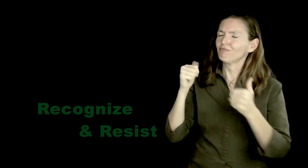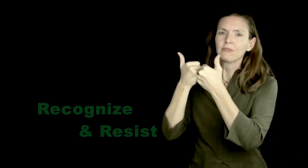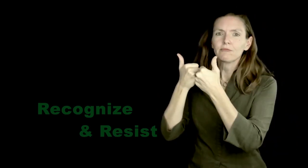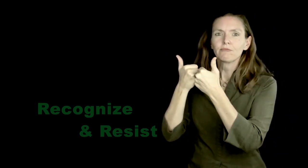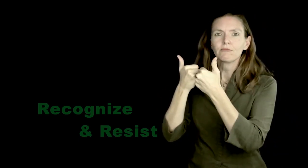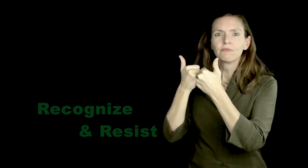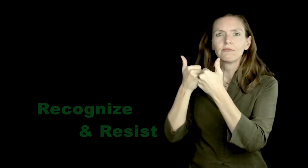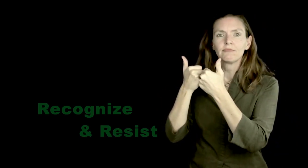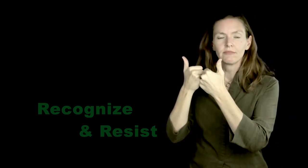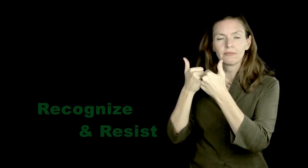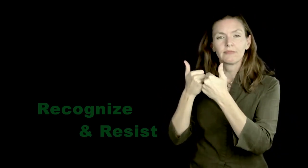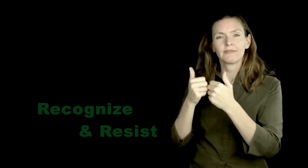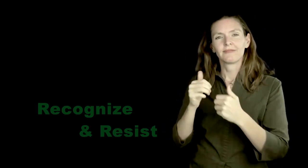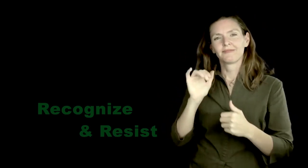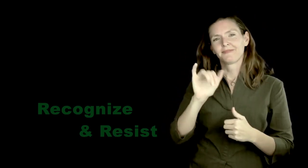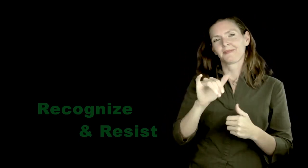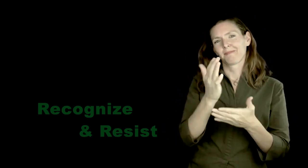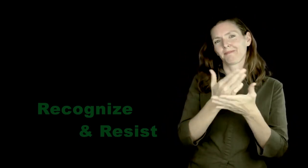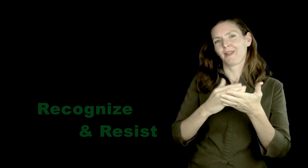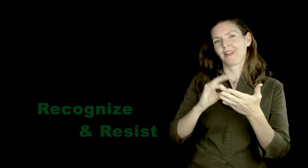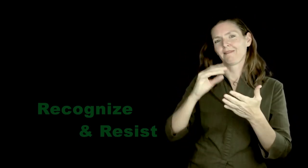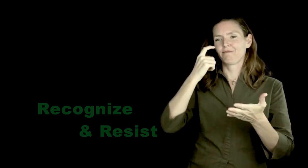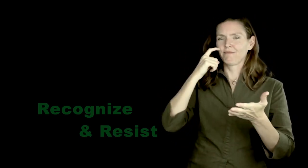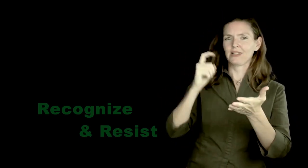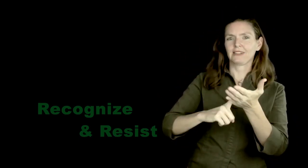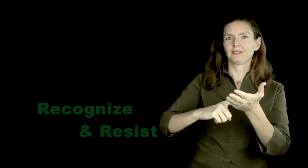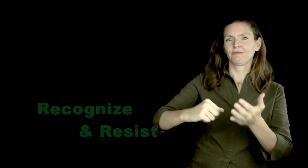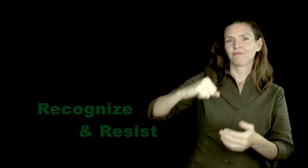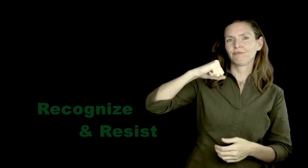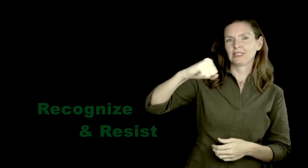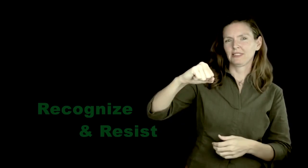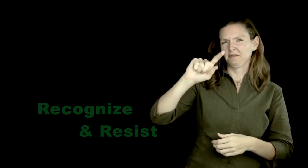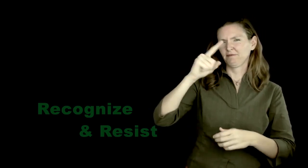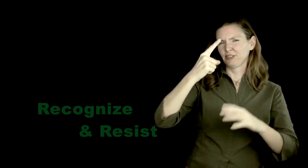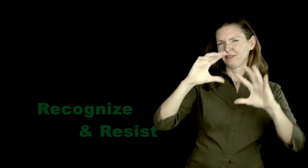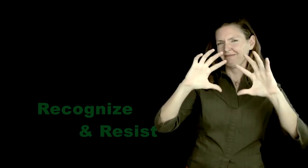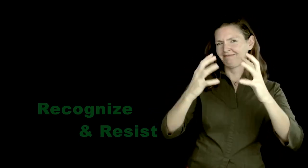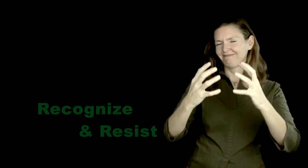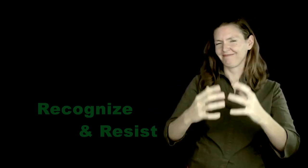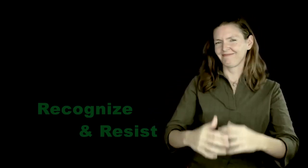By recognizing and resisting, we are challenging the master narrative - that's the first category.